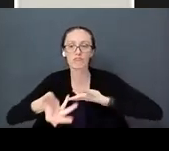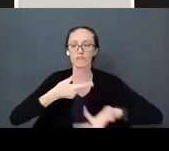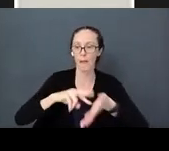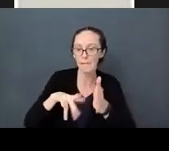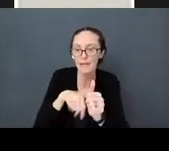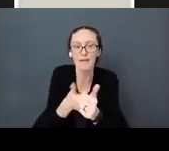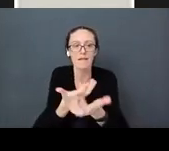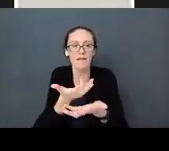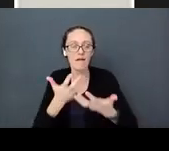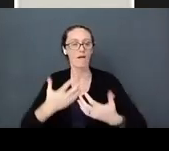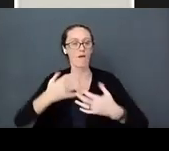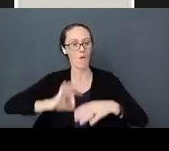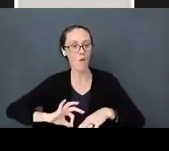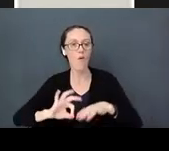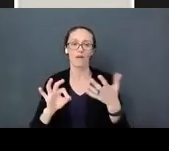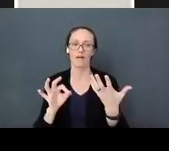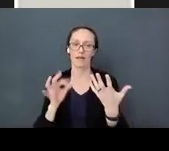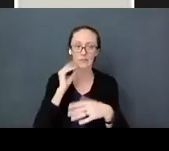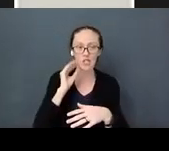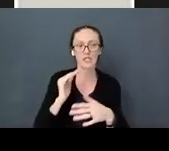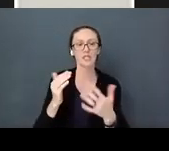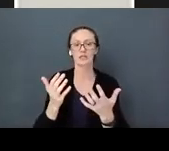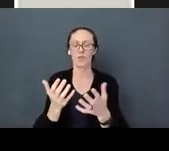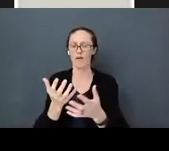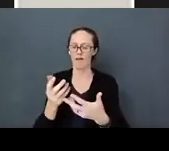the lack of a safe and consistent environment - those three pillars